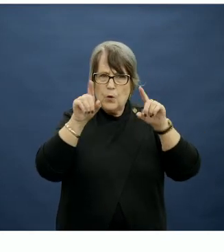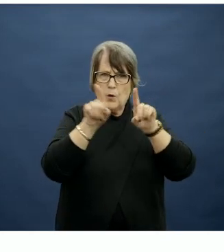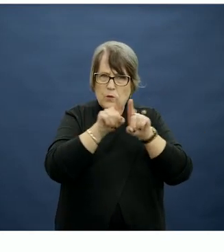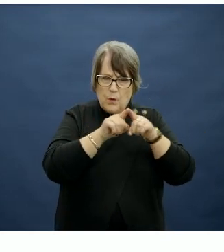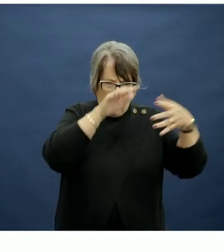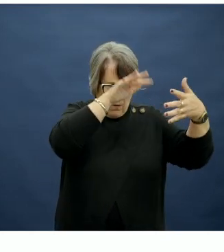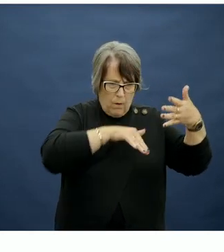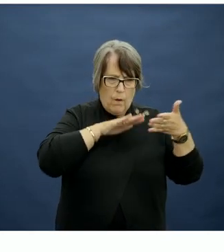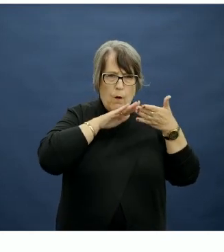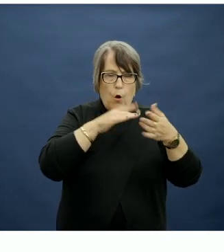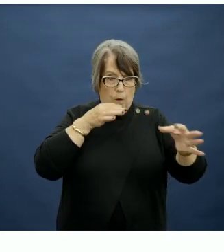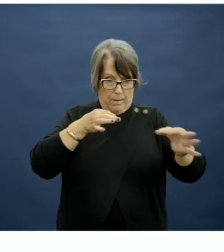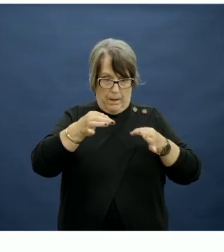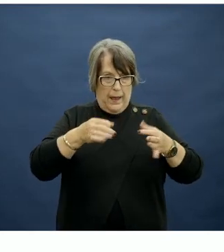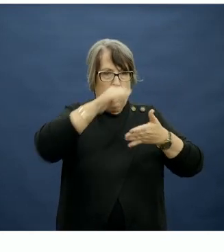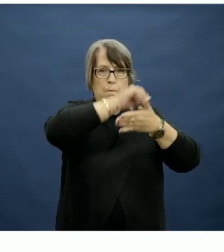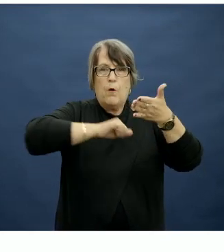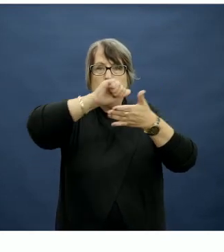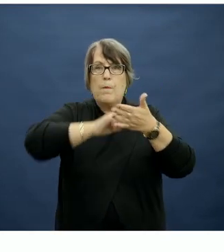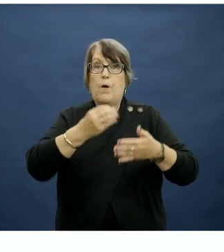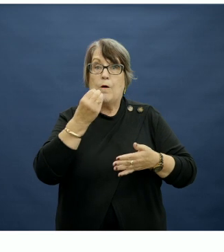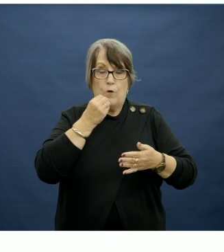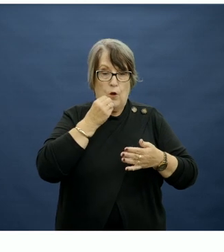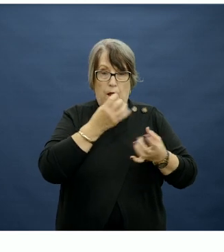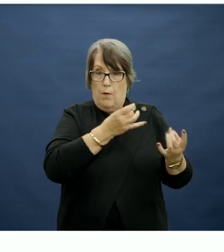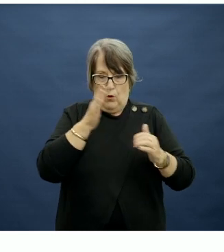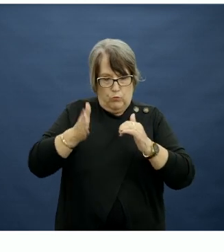help with the planning, purchasing and preparation of meals.